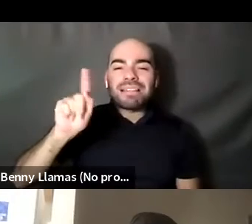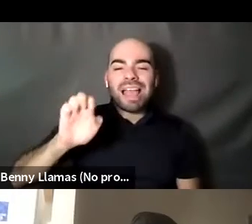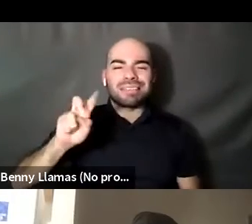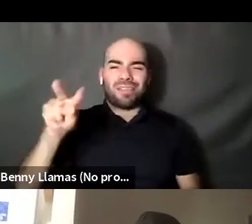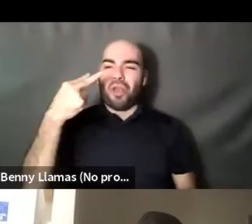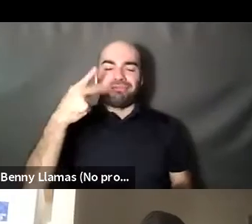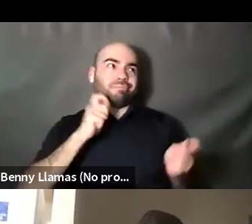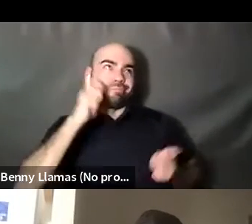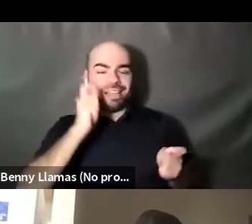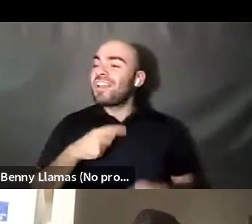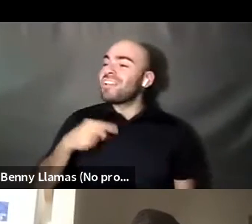Kenyon Farrow (he/him/his): But if it's like, you know,